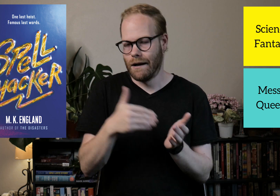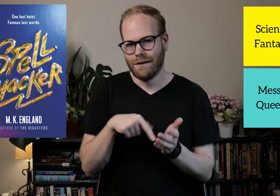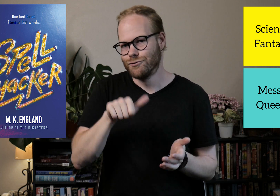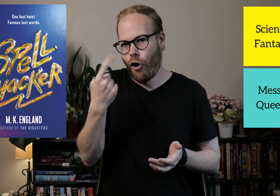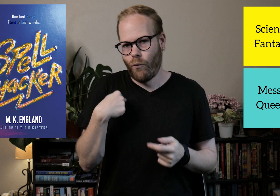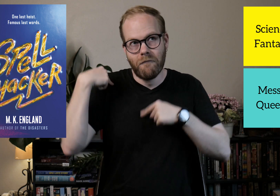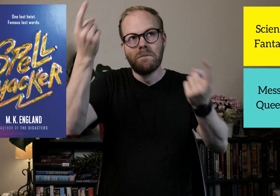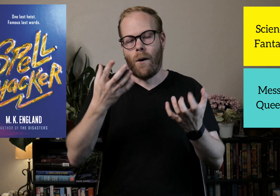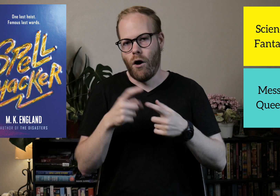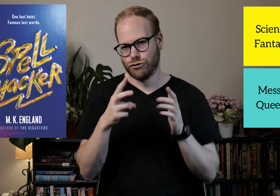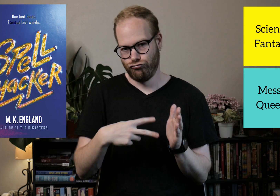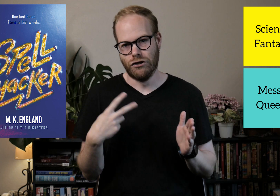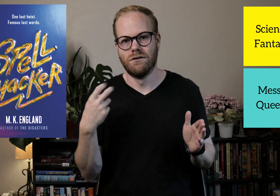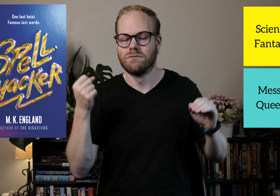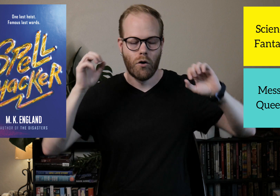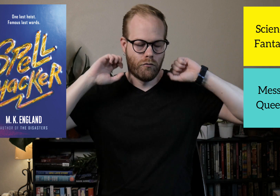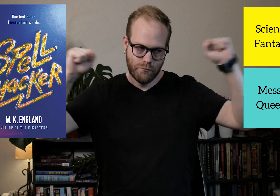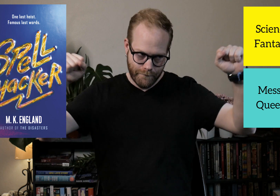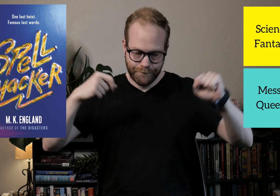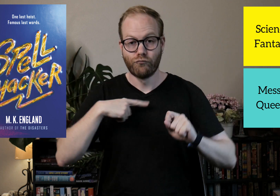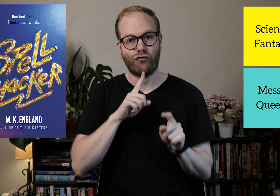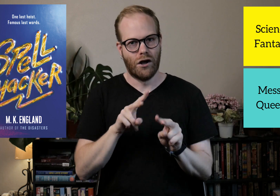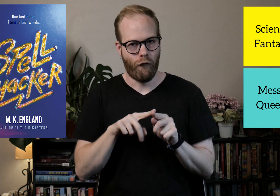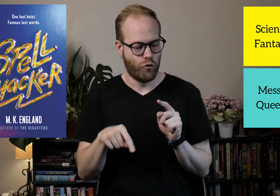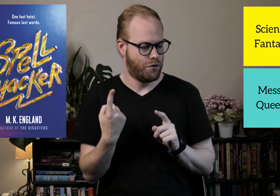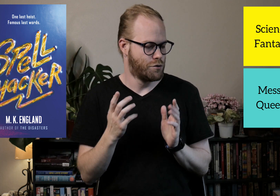Again, this is another one I've been wanting to read, so woo! I really look forward to this one.